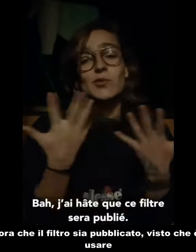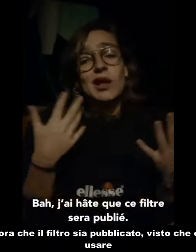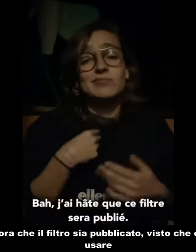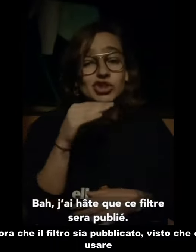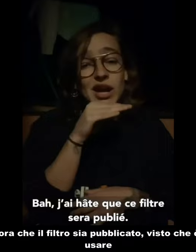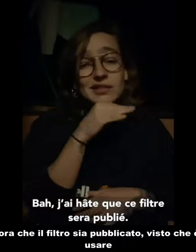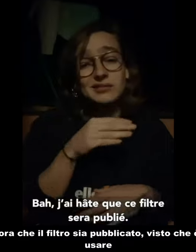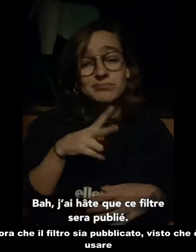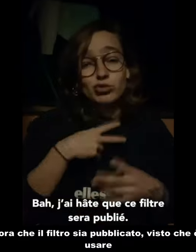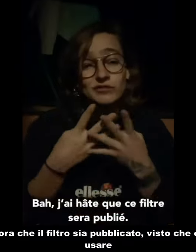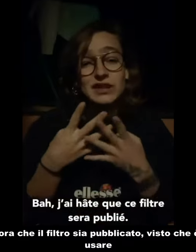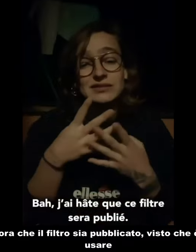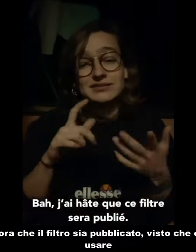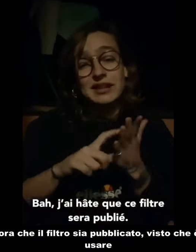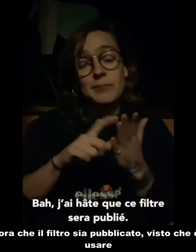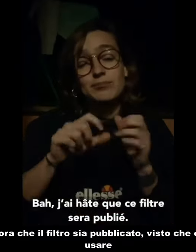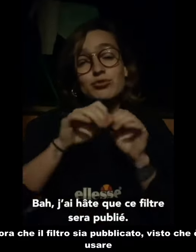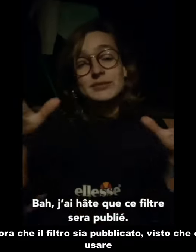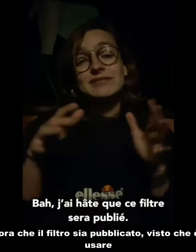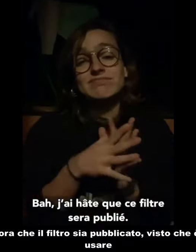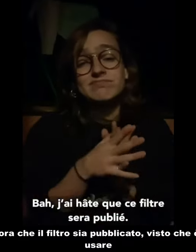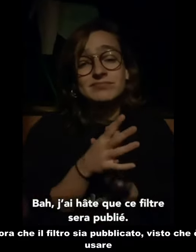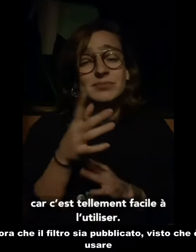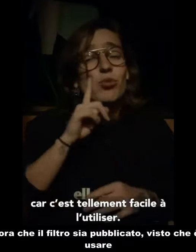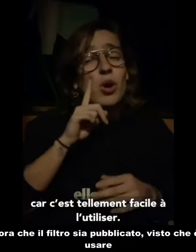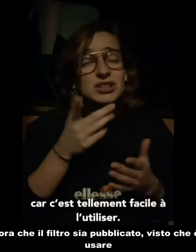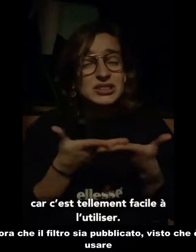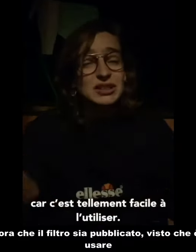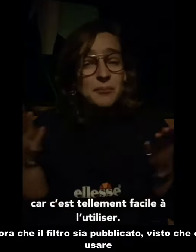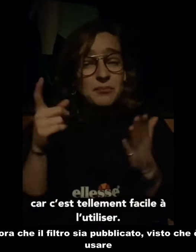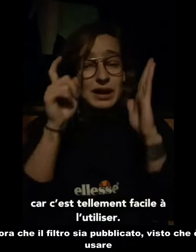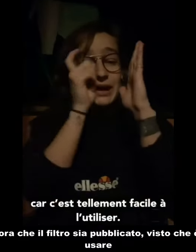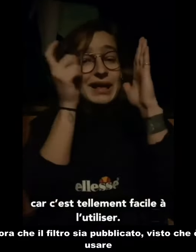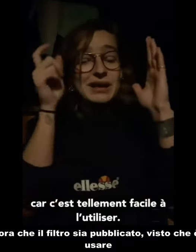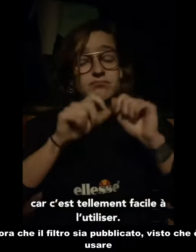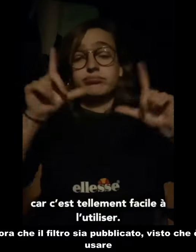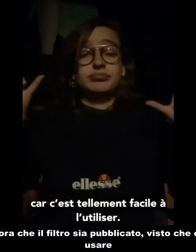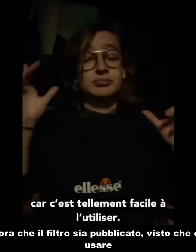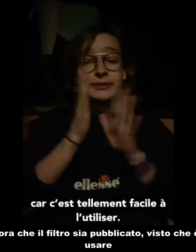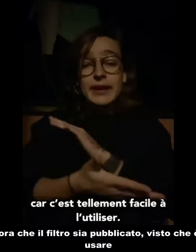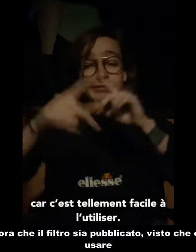I can't wait for the filter's release, since It's very easy to use